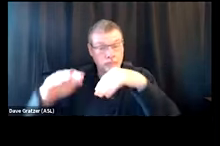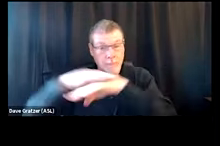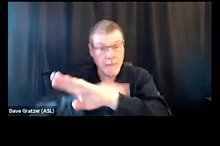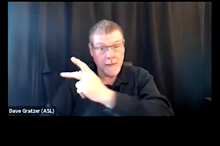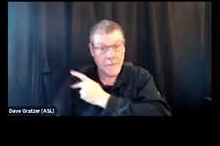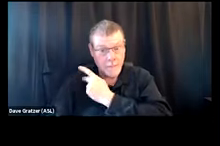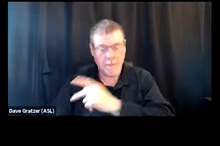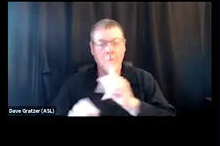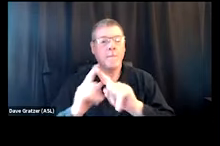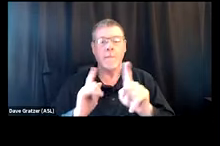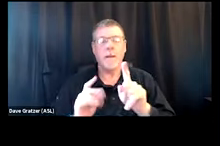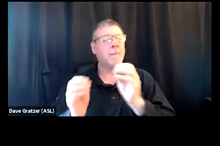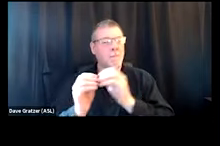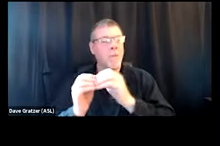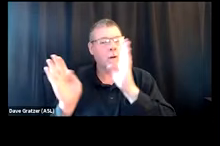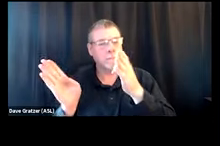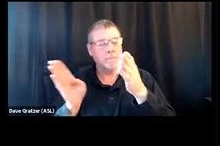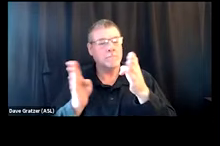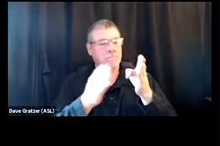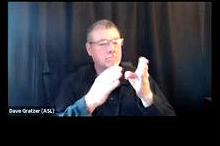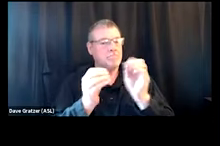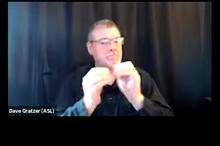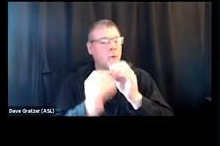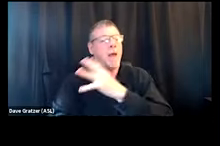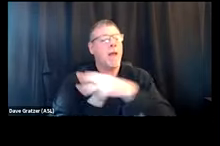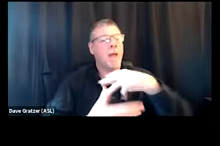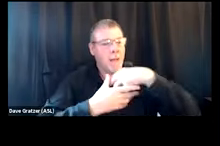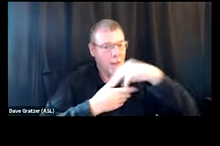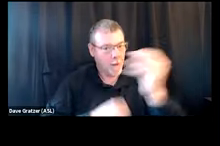but we're moving more and more towards outpatient programming, just because sometimes